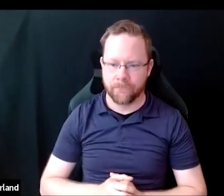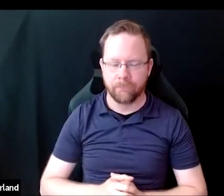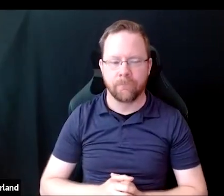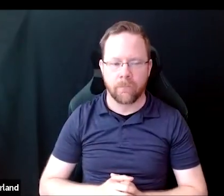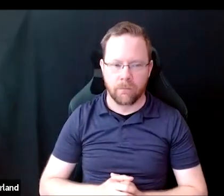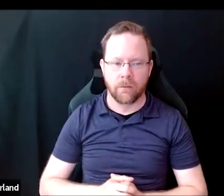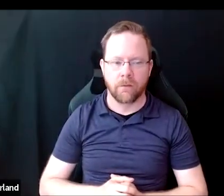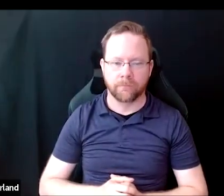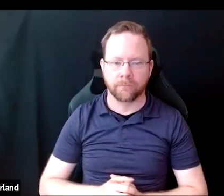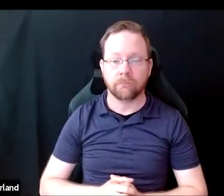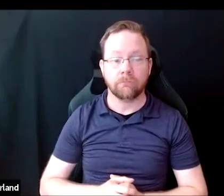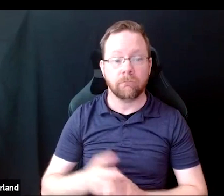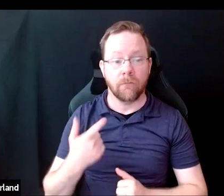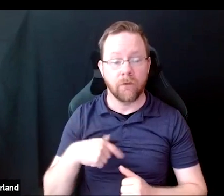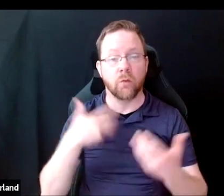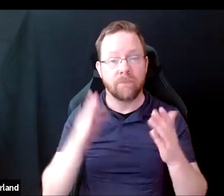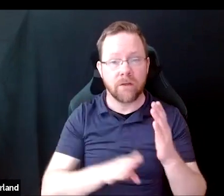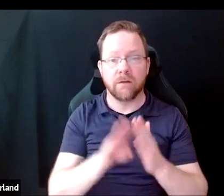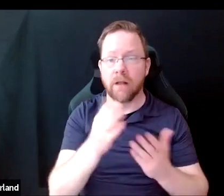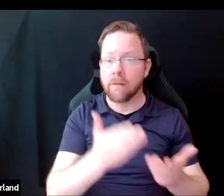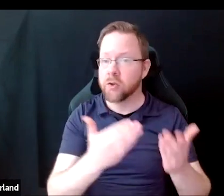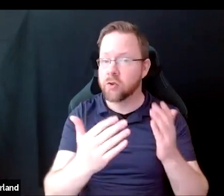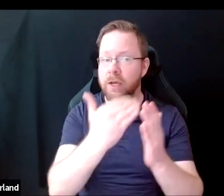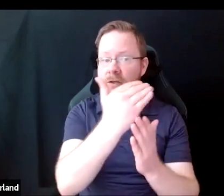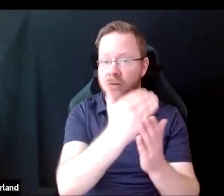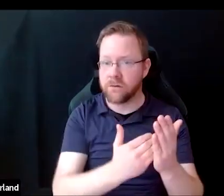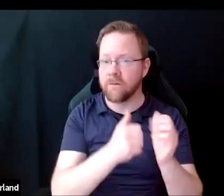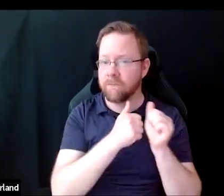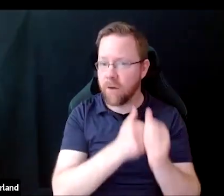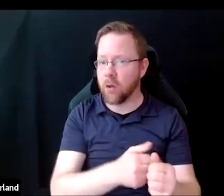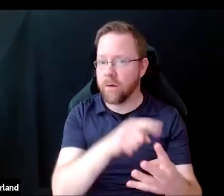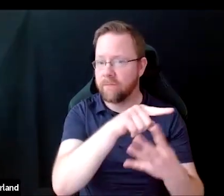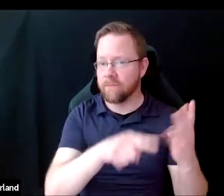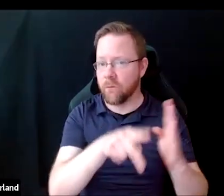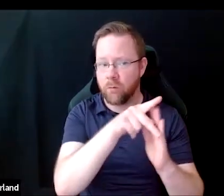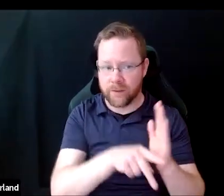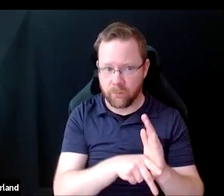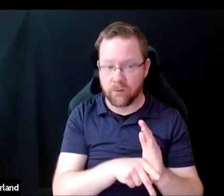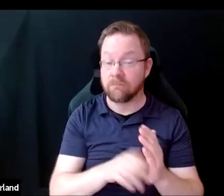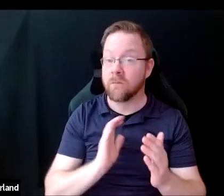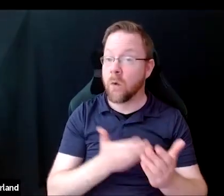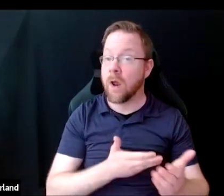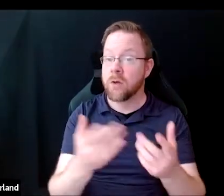We developed some suggestions based on these principles. Here are our suggestions. I'll just show them now,